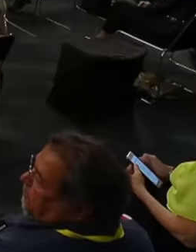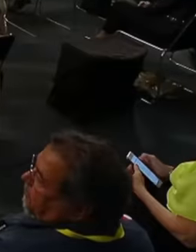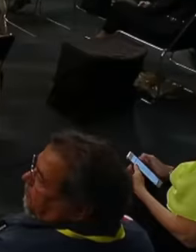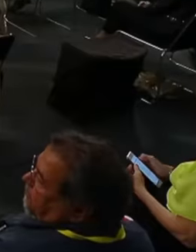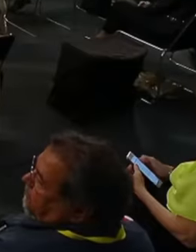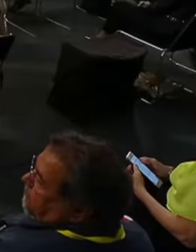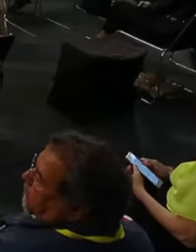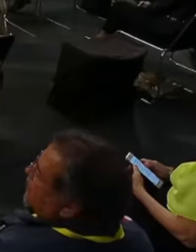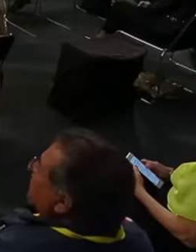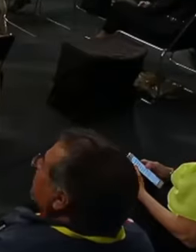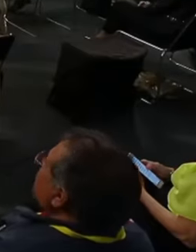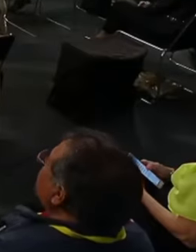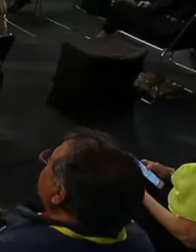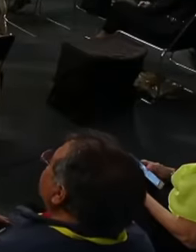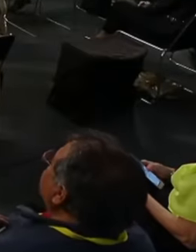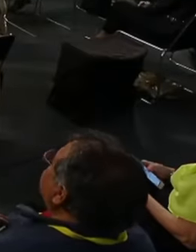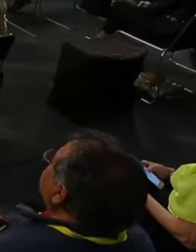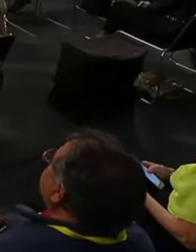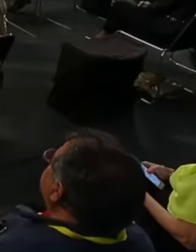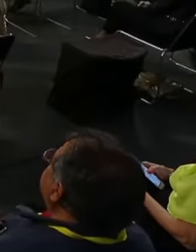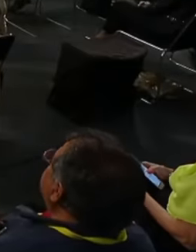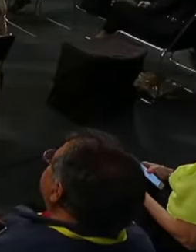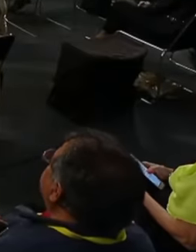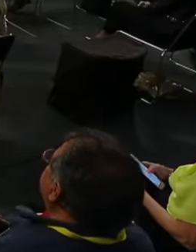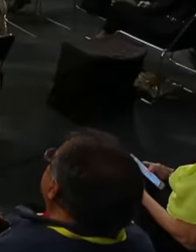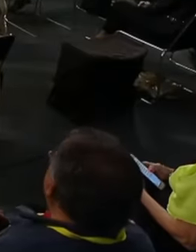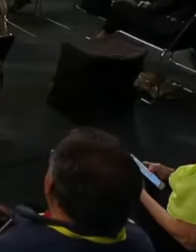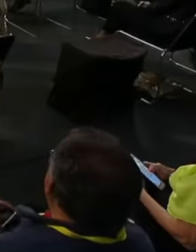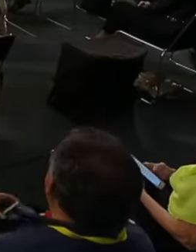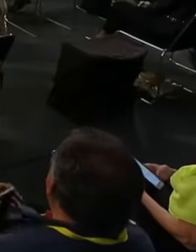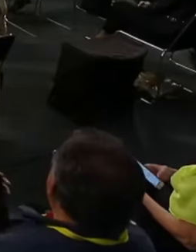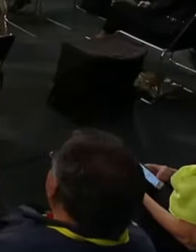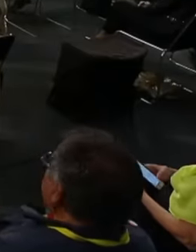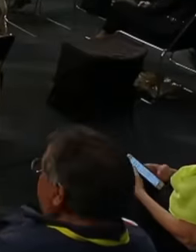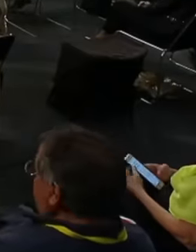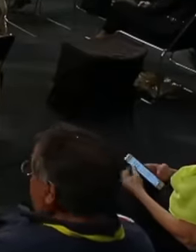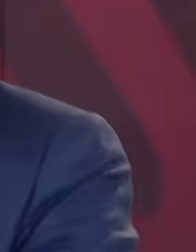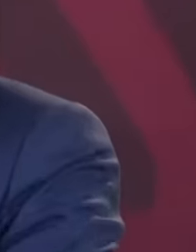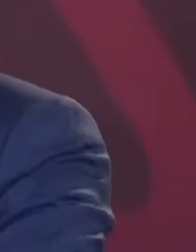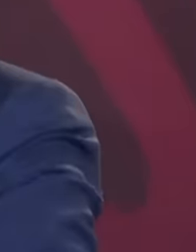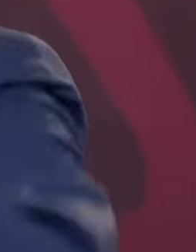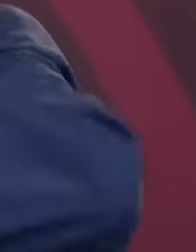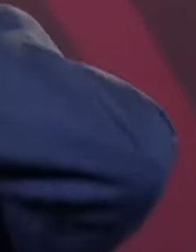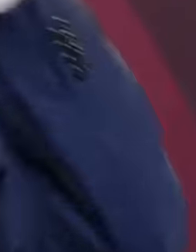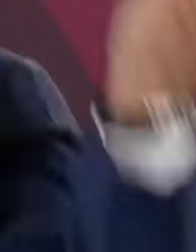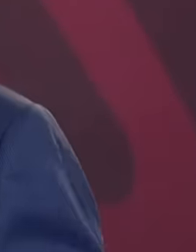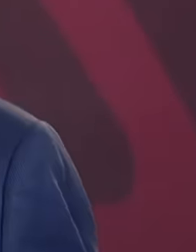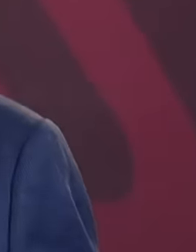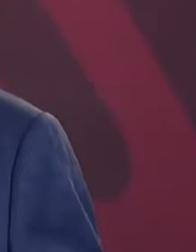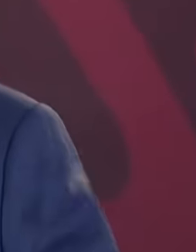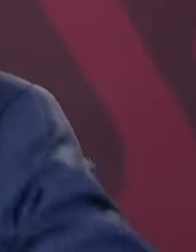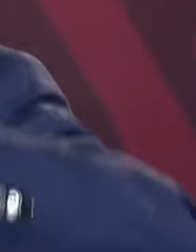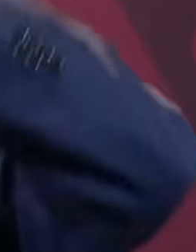Ecuador are here and they are going to decide freely if they stay